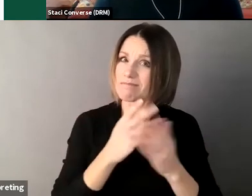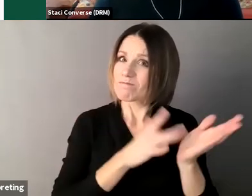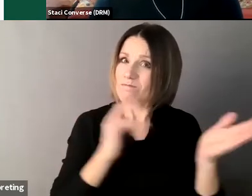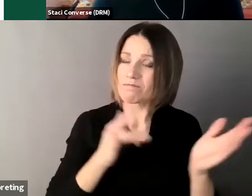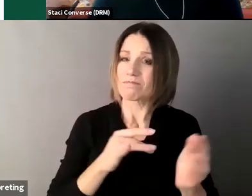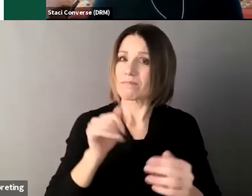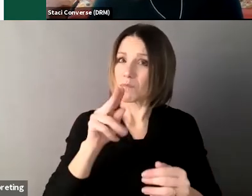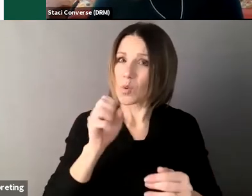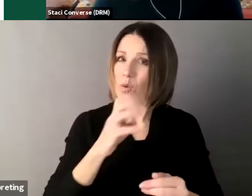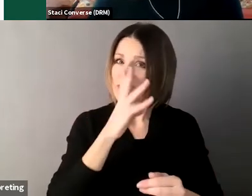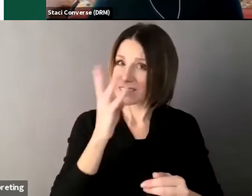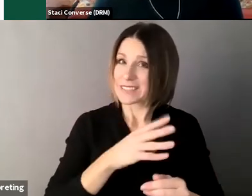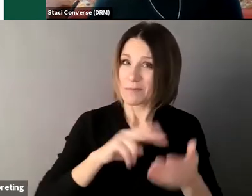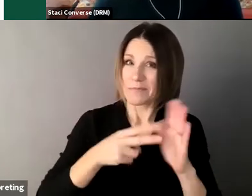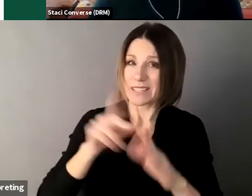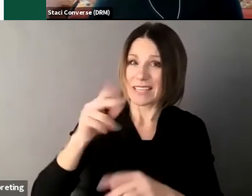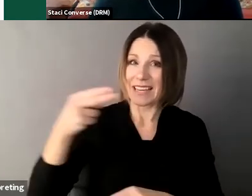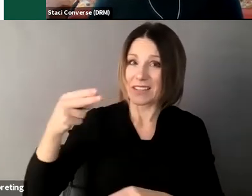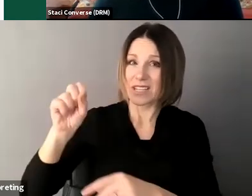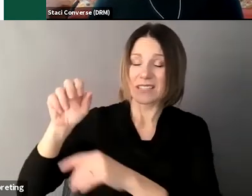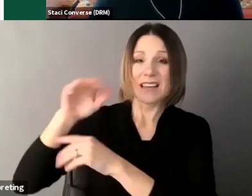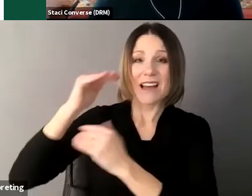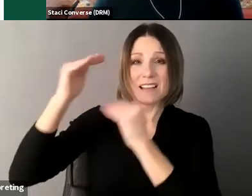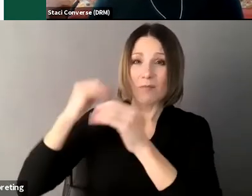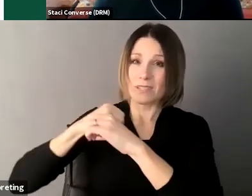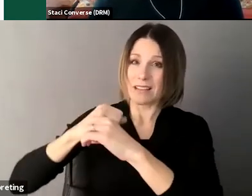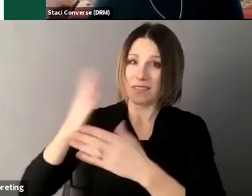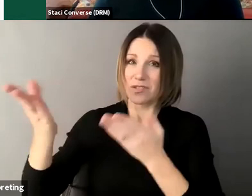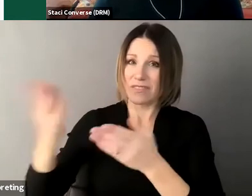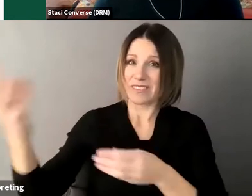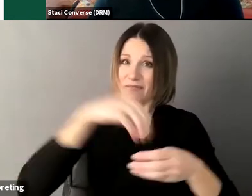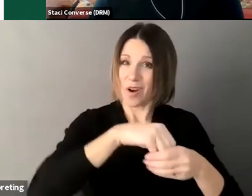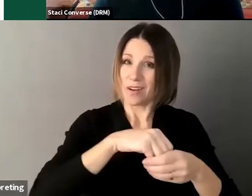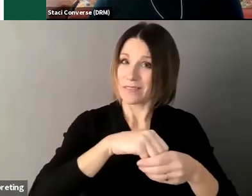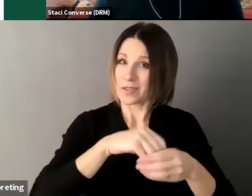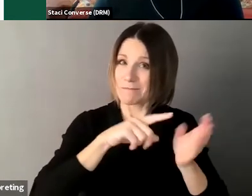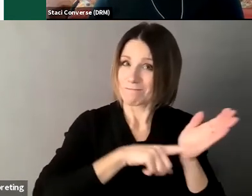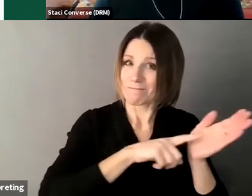um in contrast supported decision-making has some checks um built into it so it's often